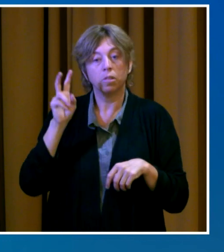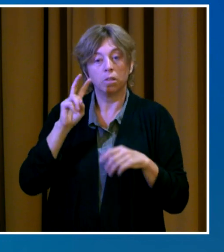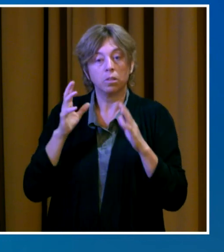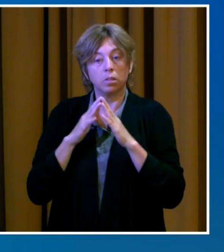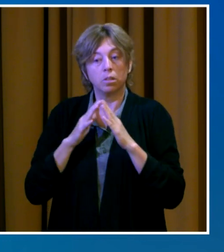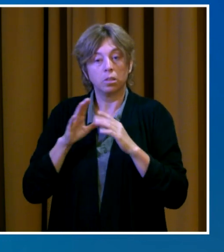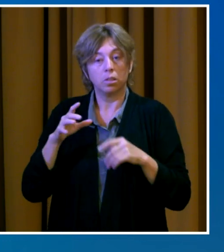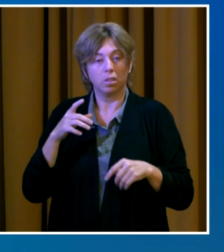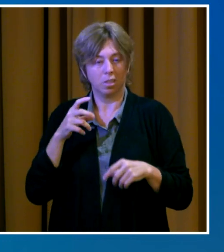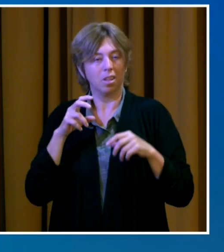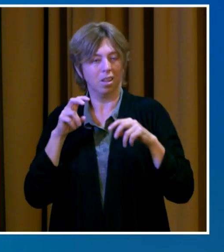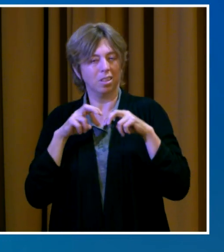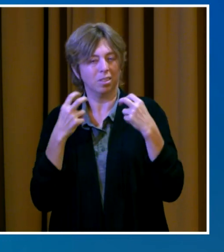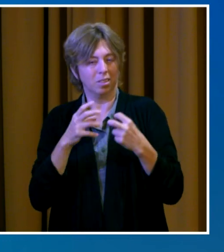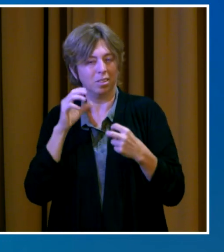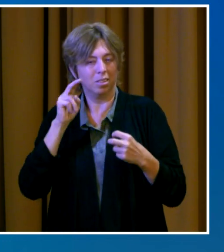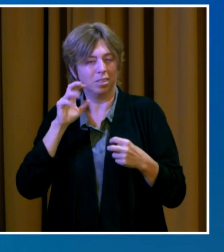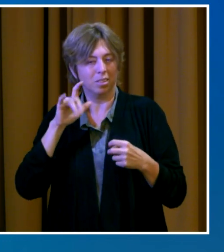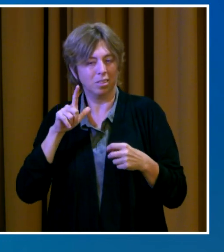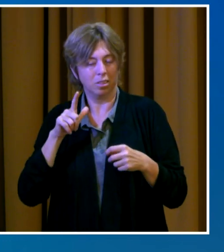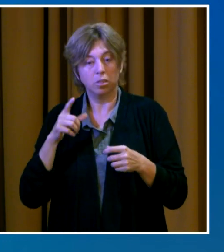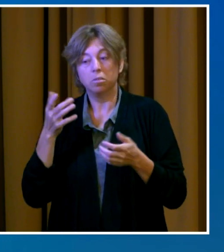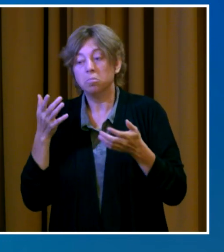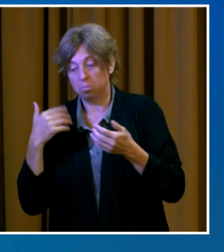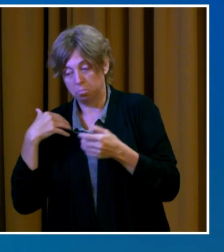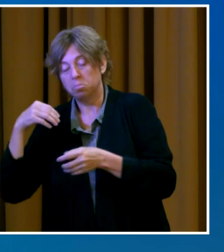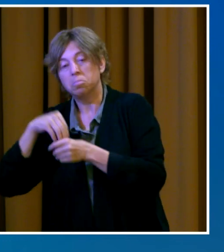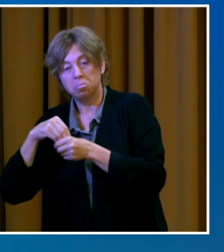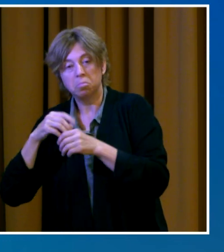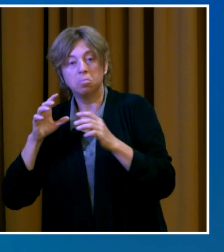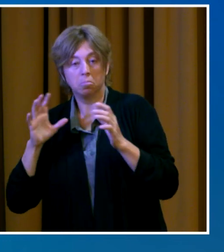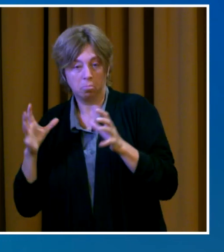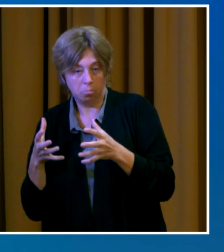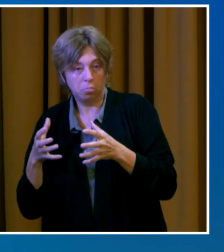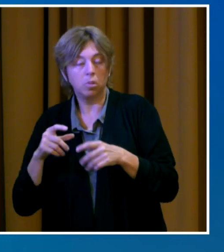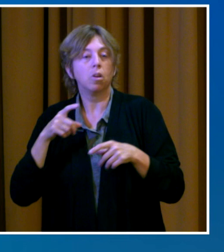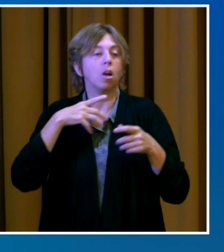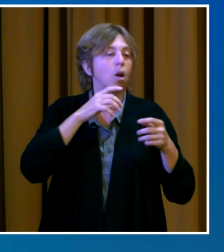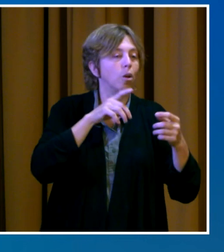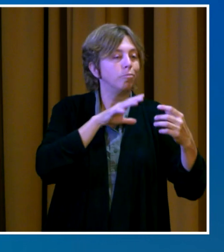online and in person with space capacity limits and physical